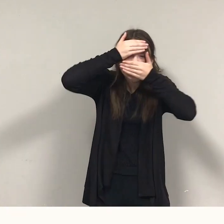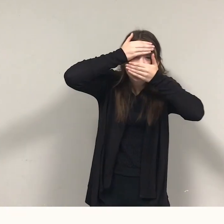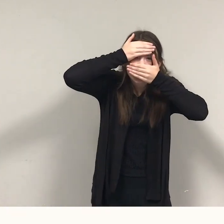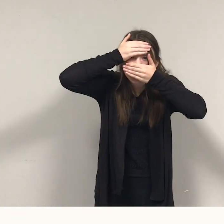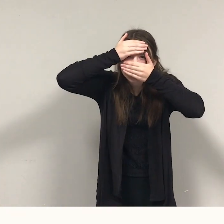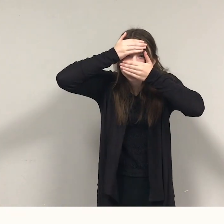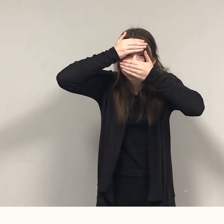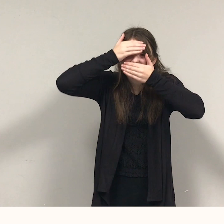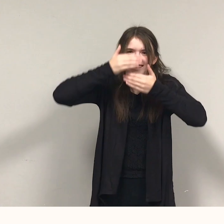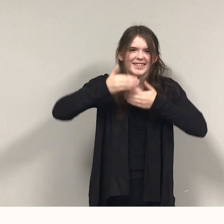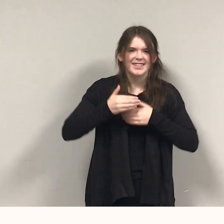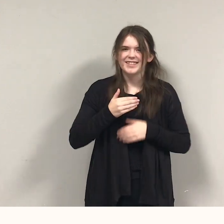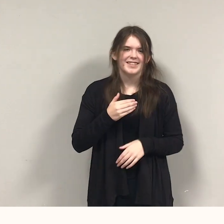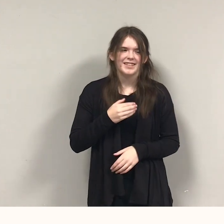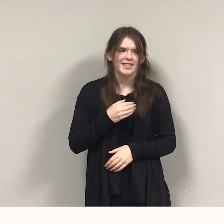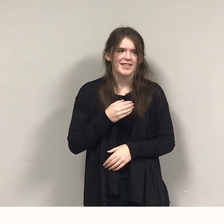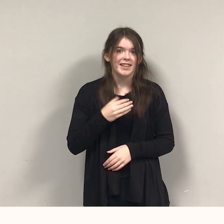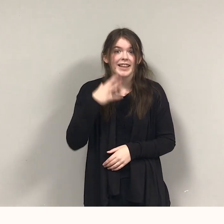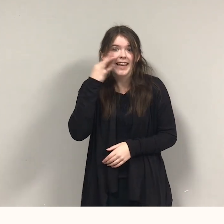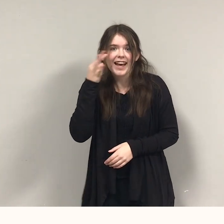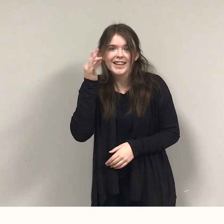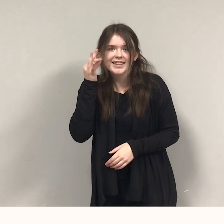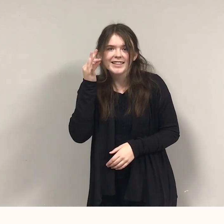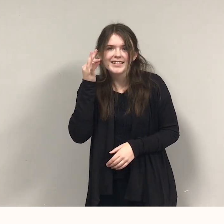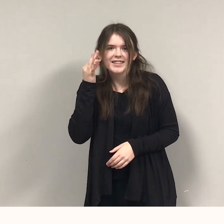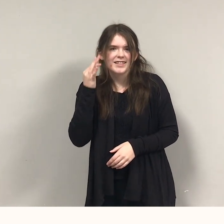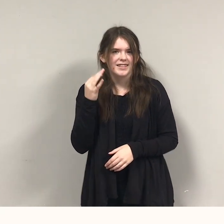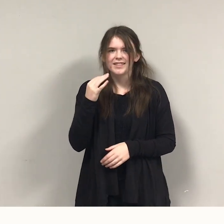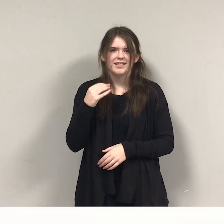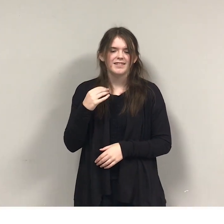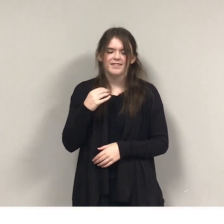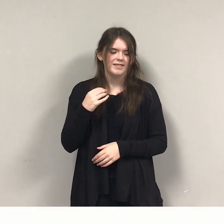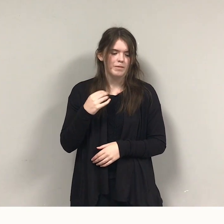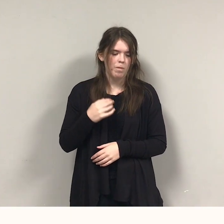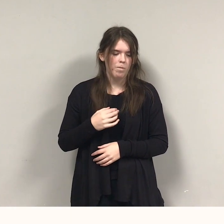Cat? Too cliché, she can't wear that.